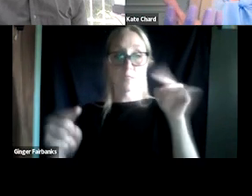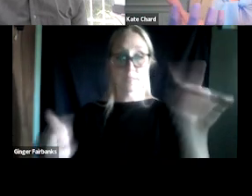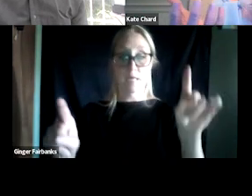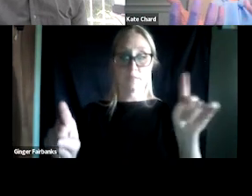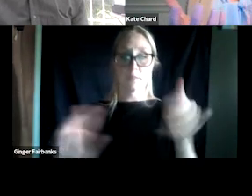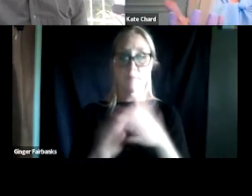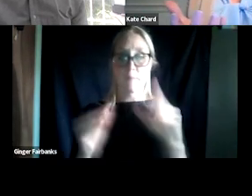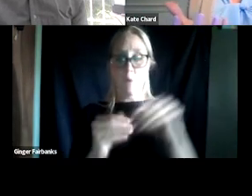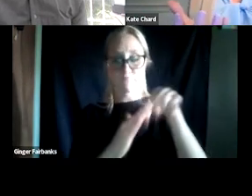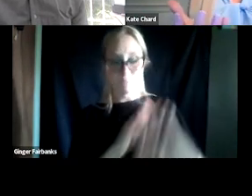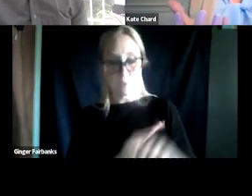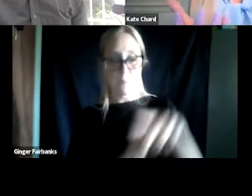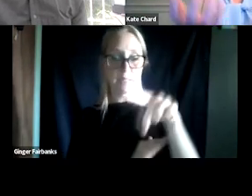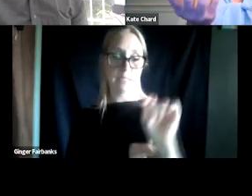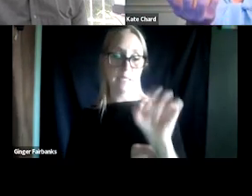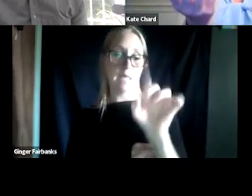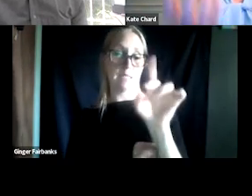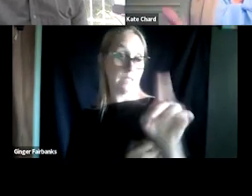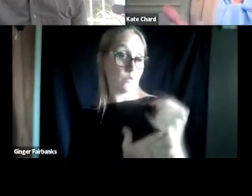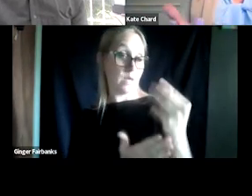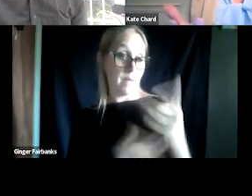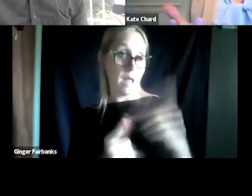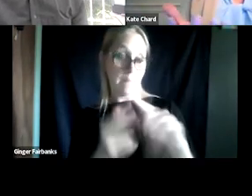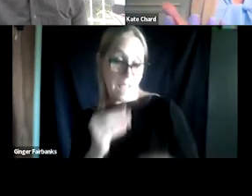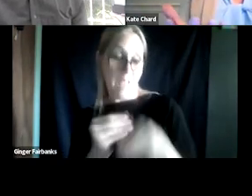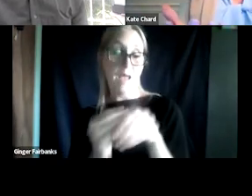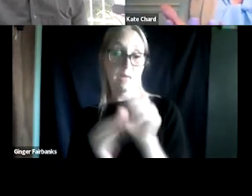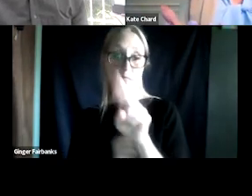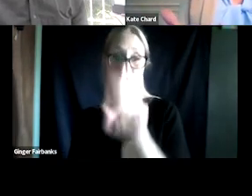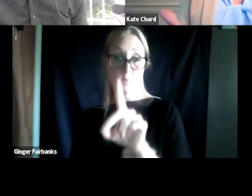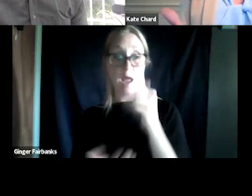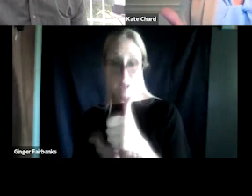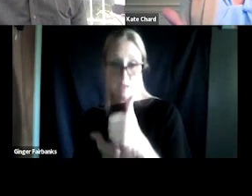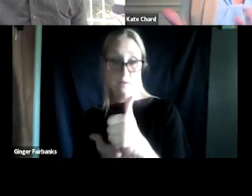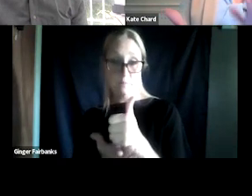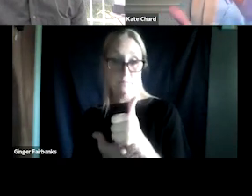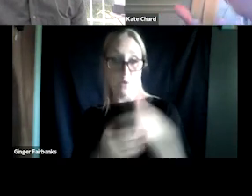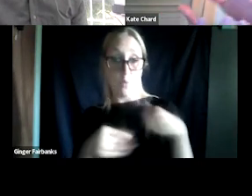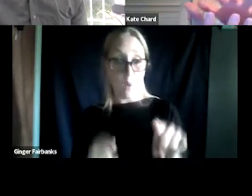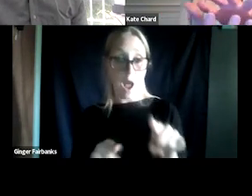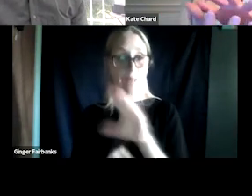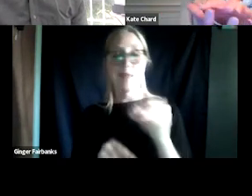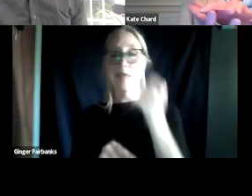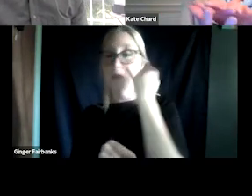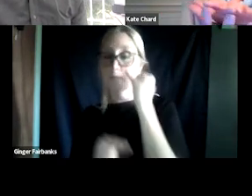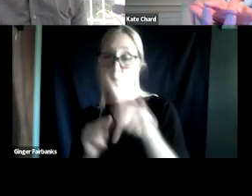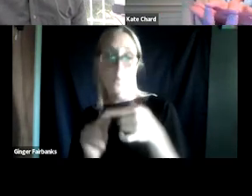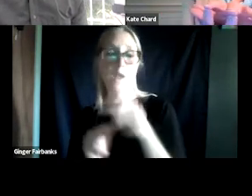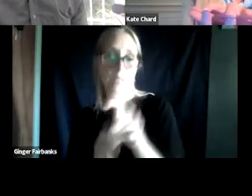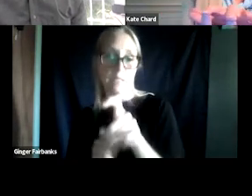and then adding on substance use help while and when we need to. The point being that the PTSD treatments